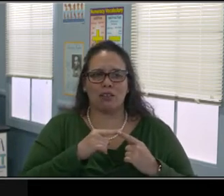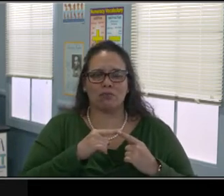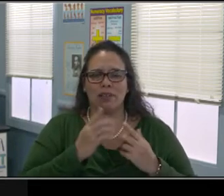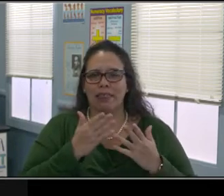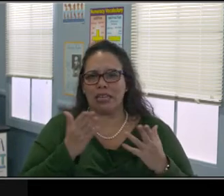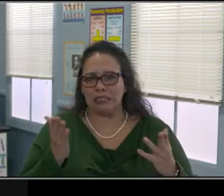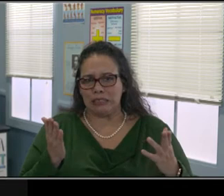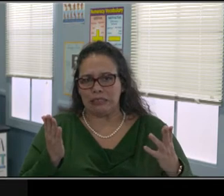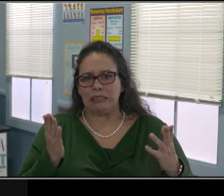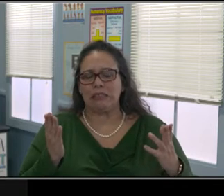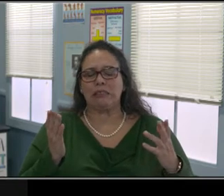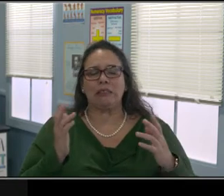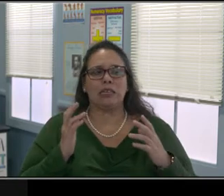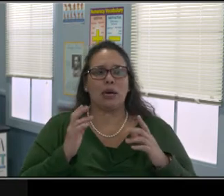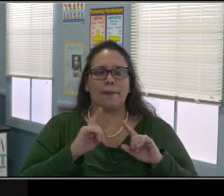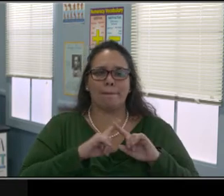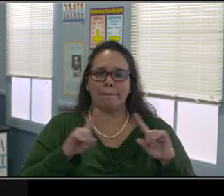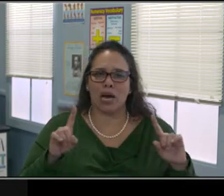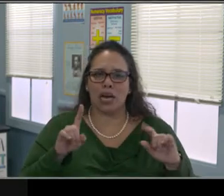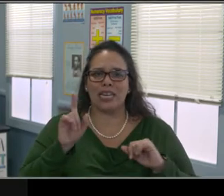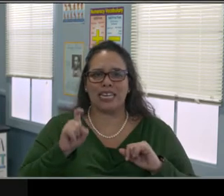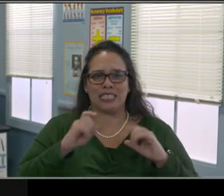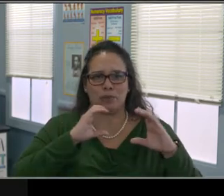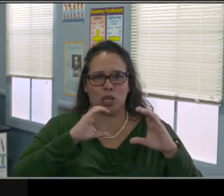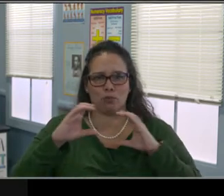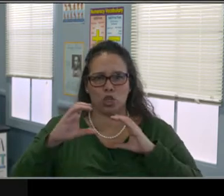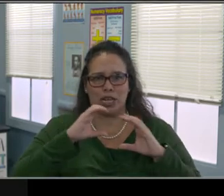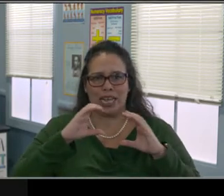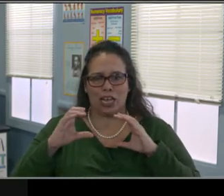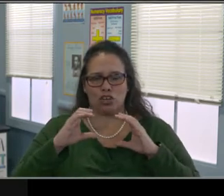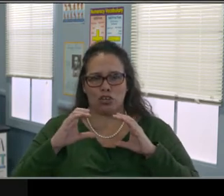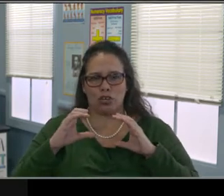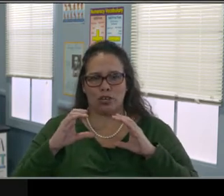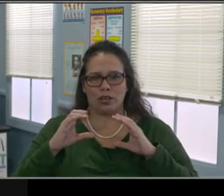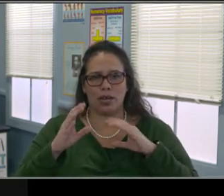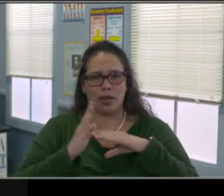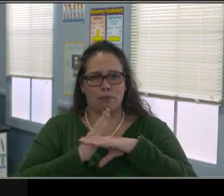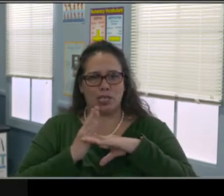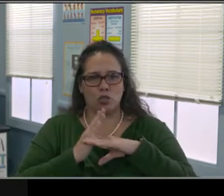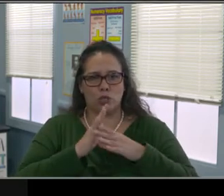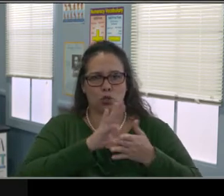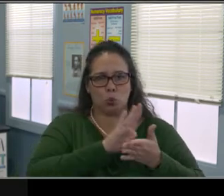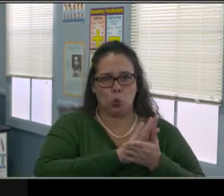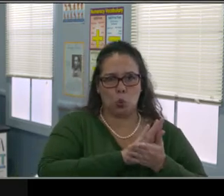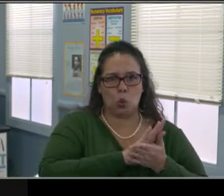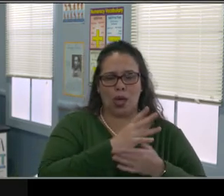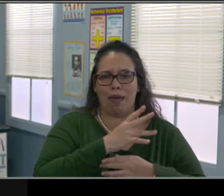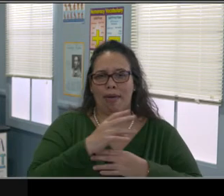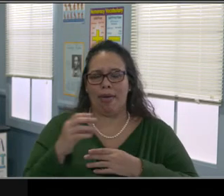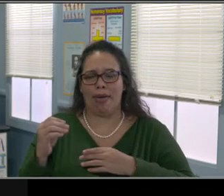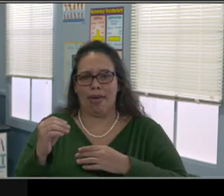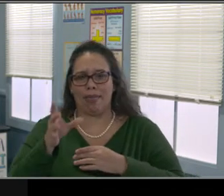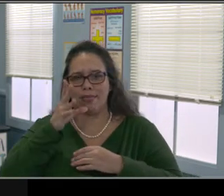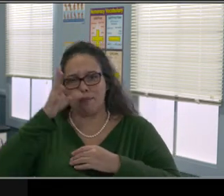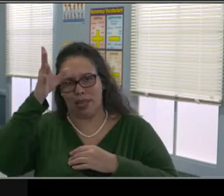to do that efficiently, right? And I think in the beginning, like March, April, May, I think everybody was trying to do their best.